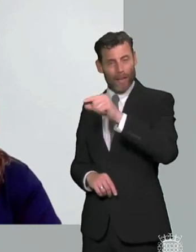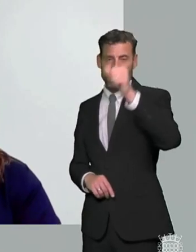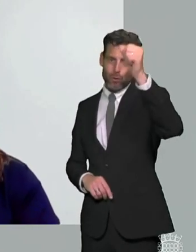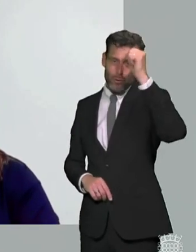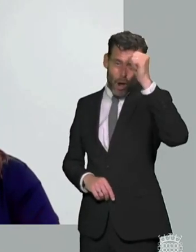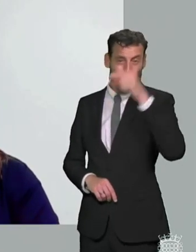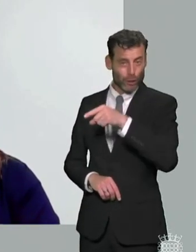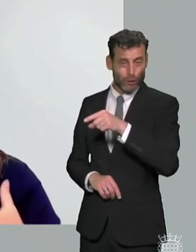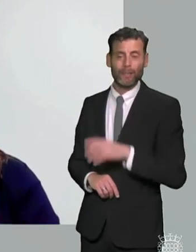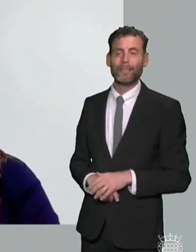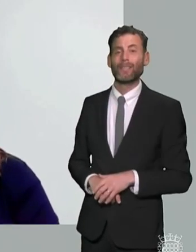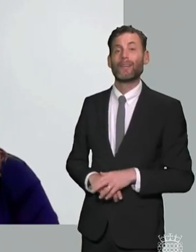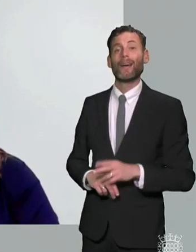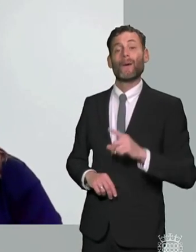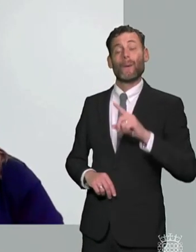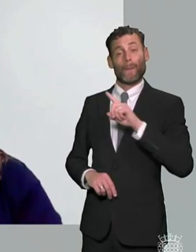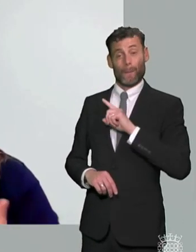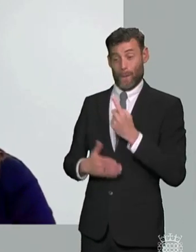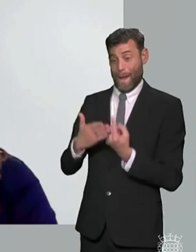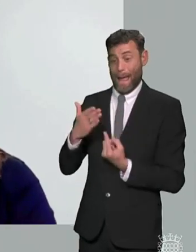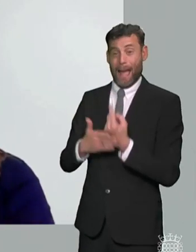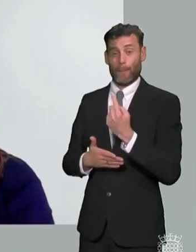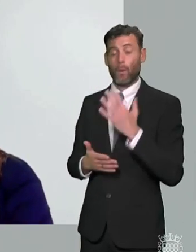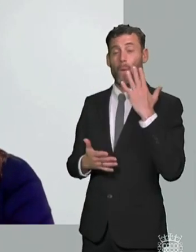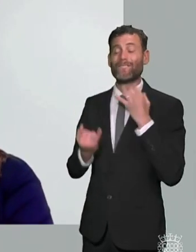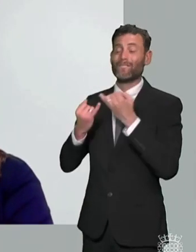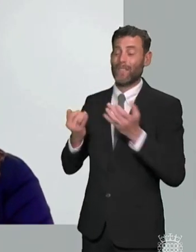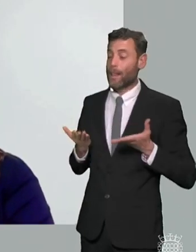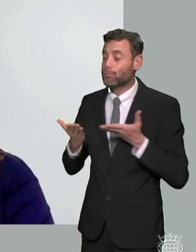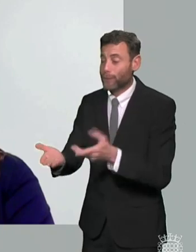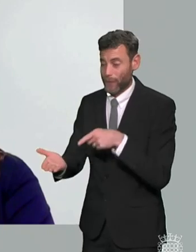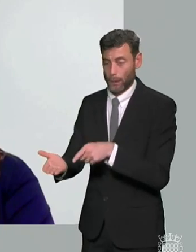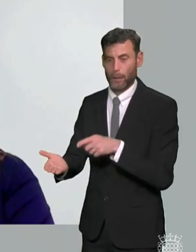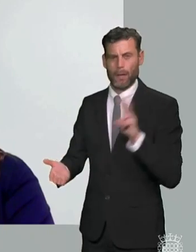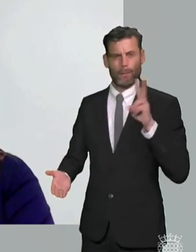schools because what schools will often repeat is actually this kind of uh misunderstanding